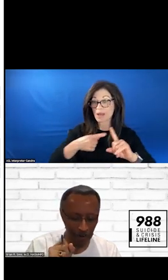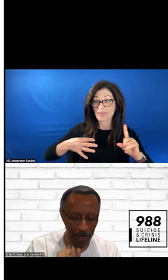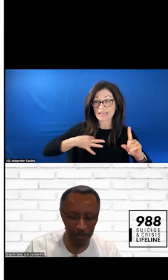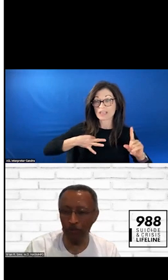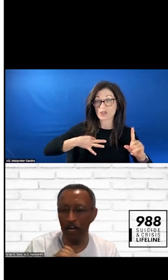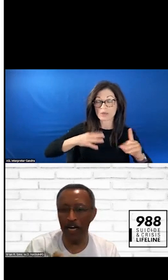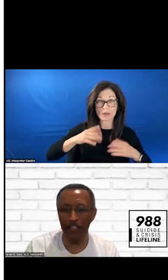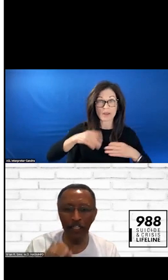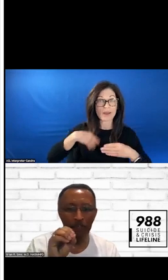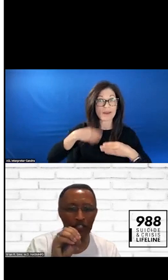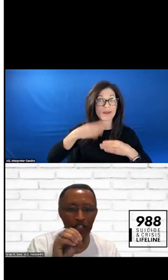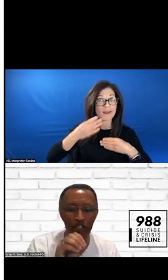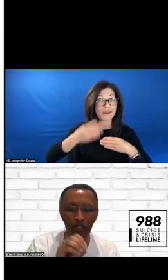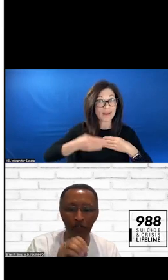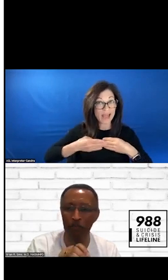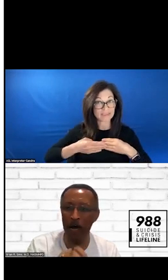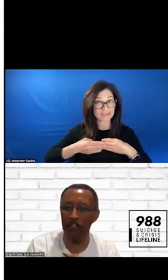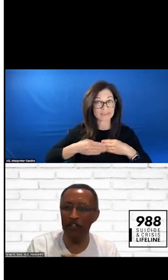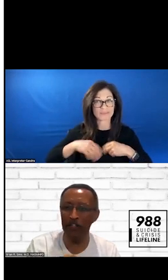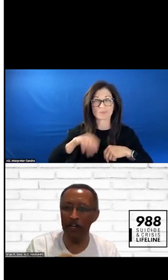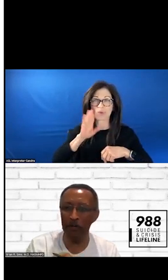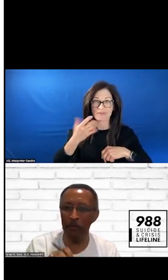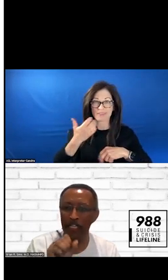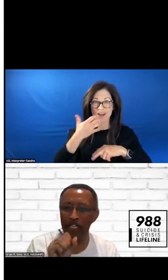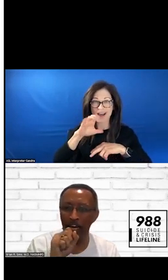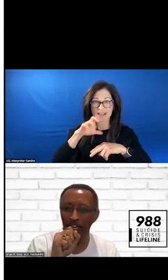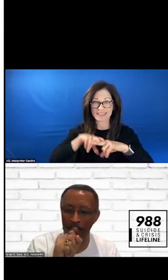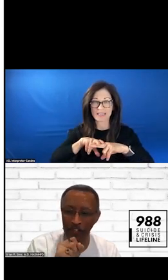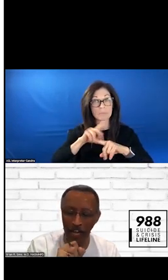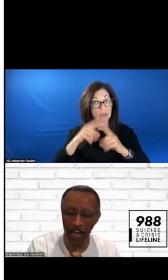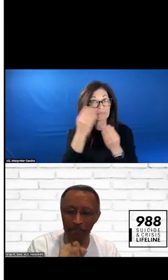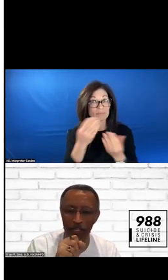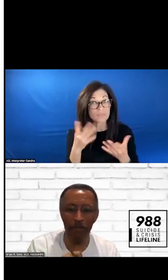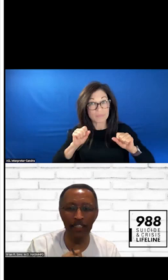COMING UP NEXT IS A HOT SEAT. JUST A REMINDER THAT YOU HAVE THE